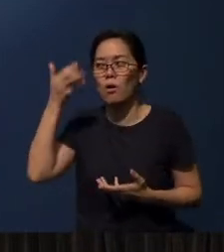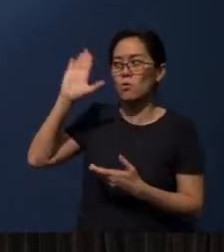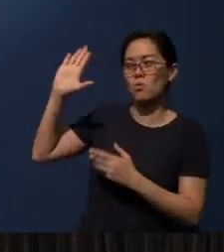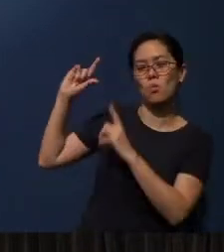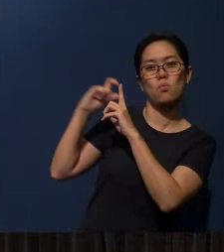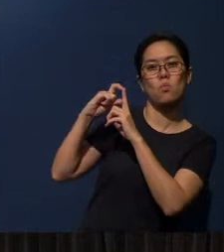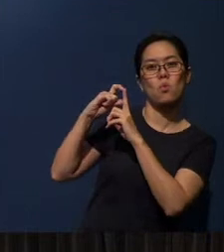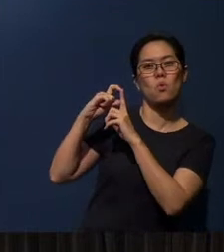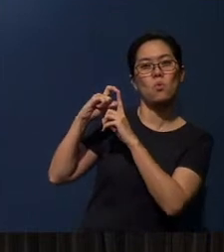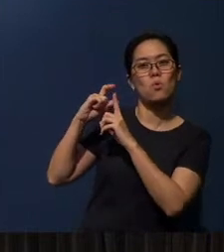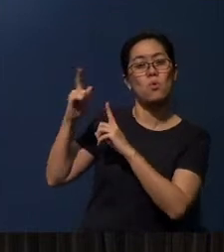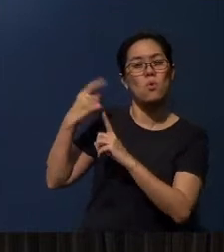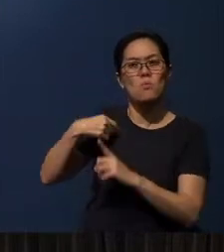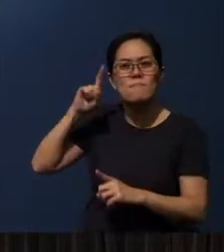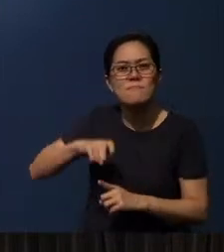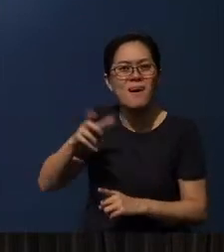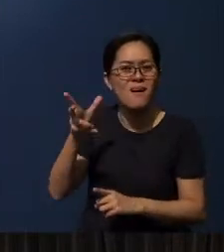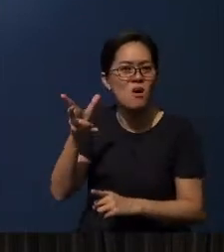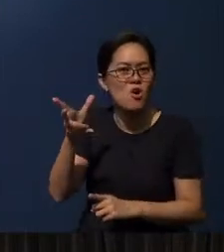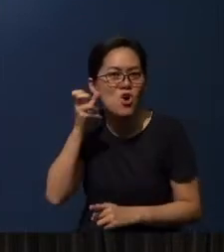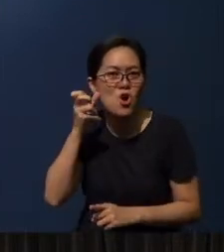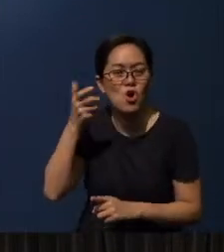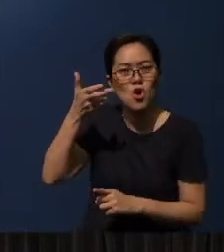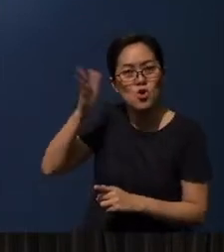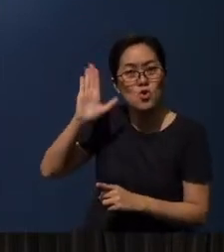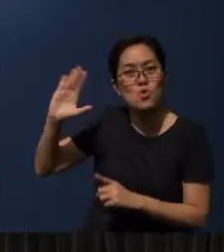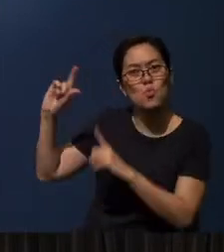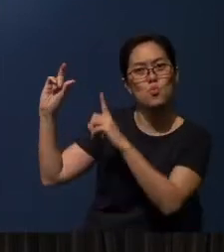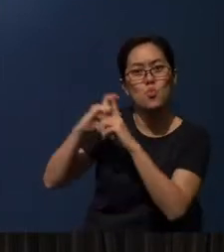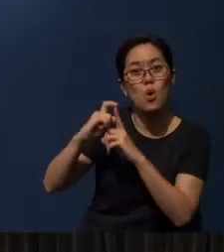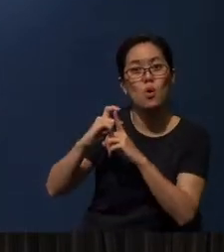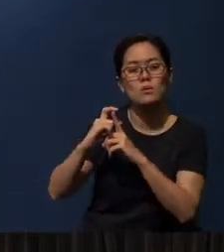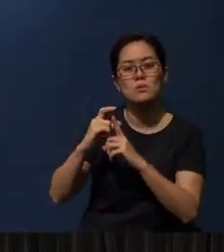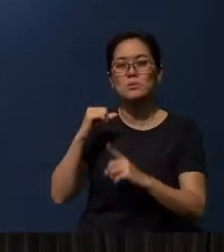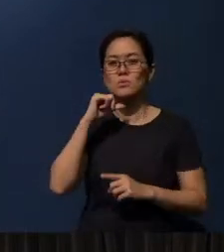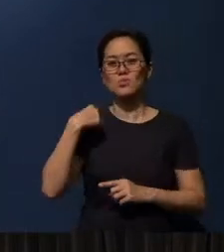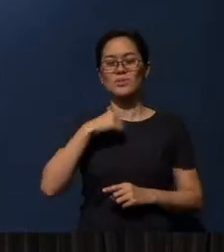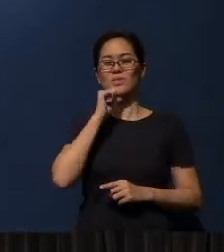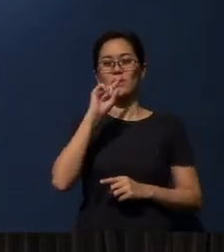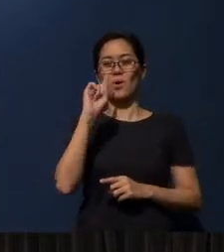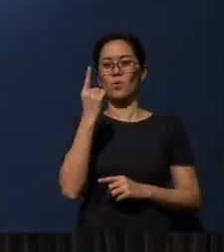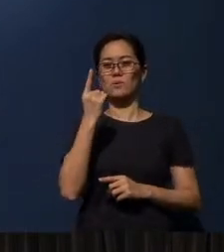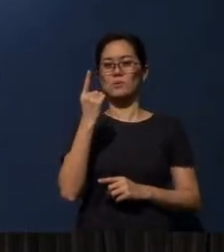We need to hear the Word of God. We don't just hear anything in this world, right,